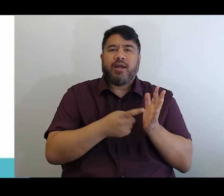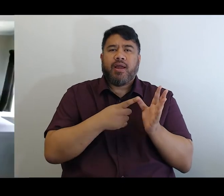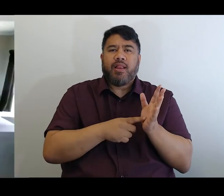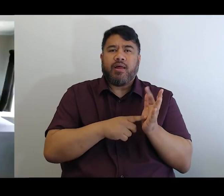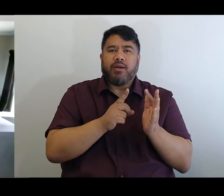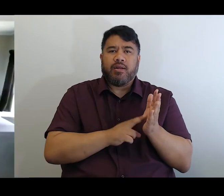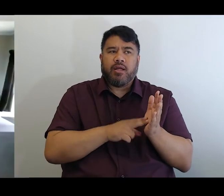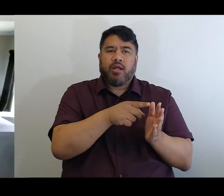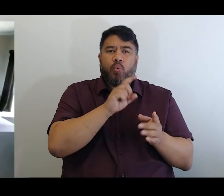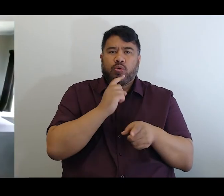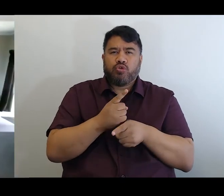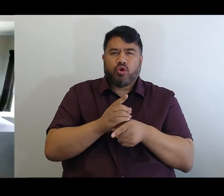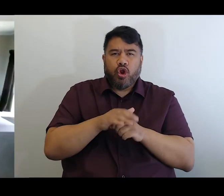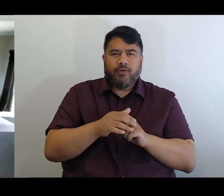Kia ora, thank you Prudence.